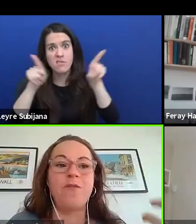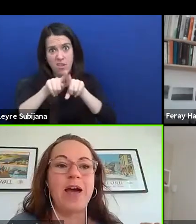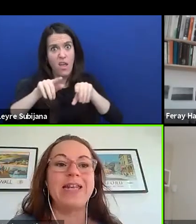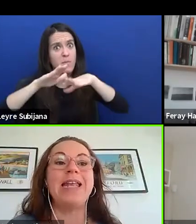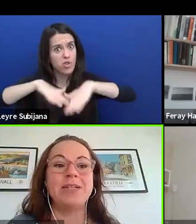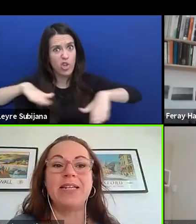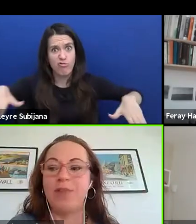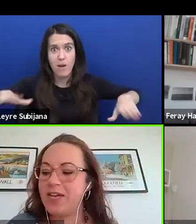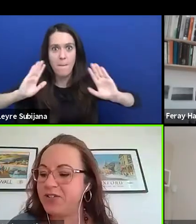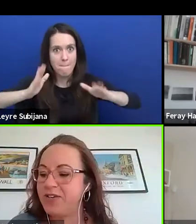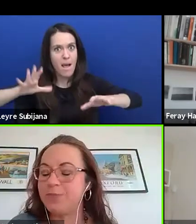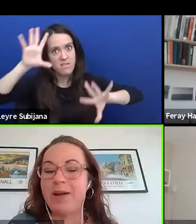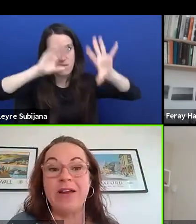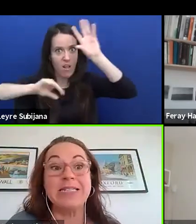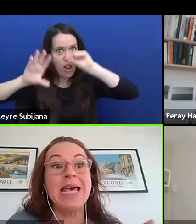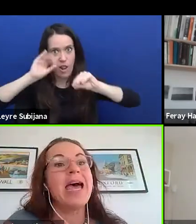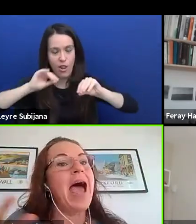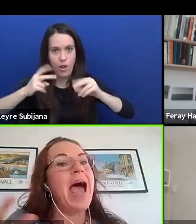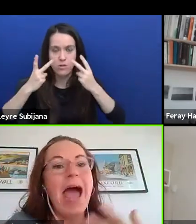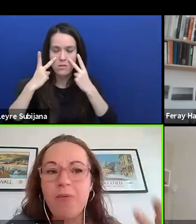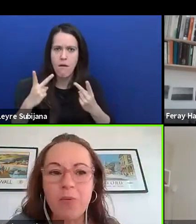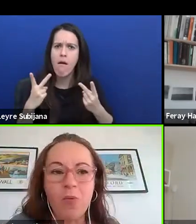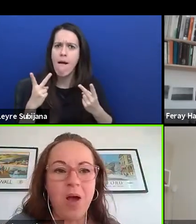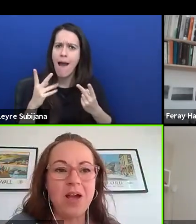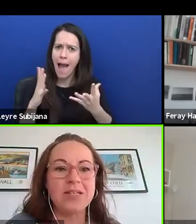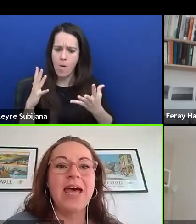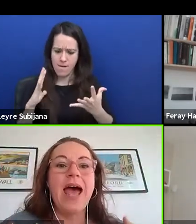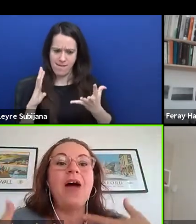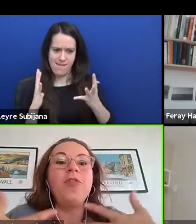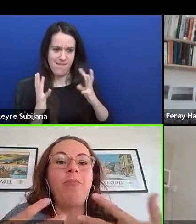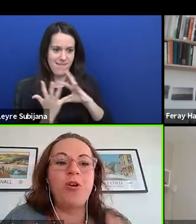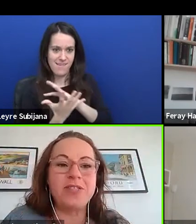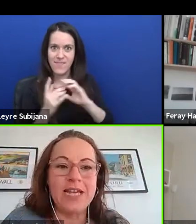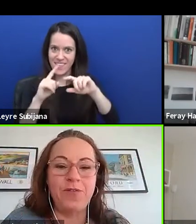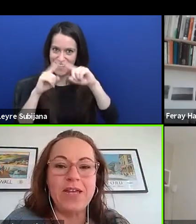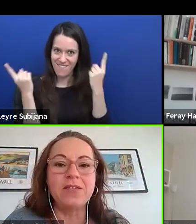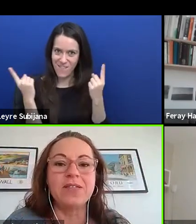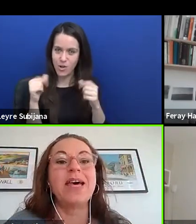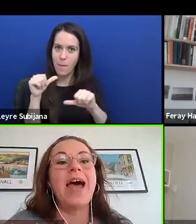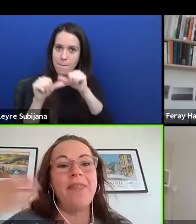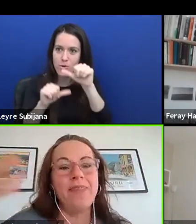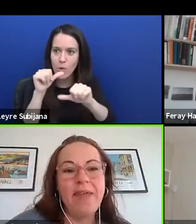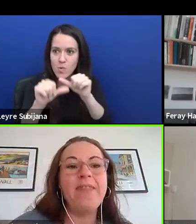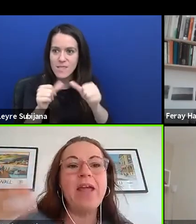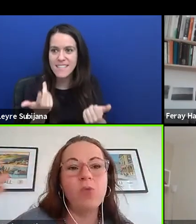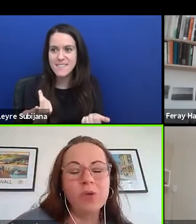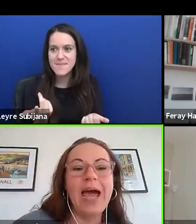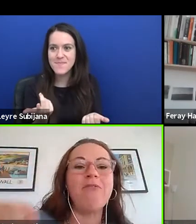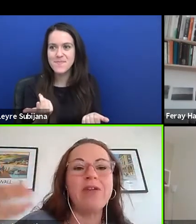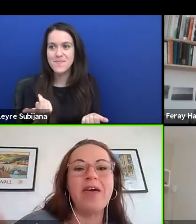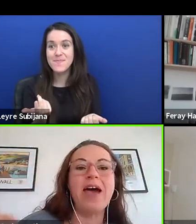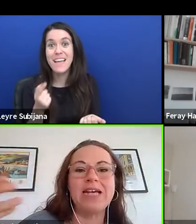who've had limited theatre experience, how it works, how the process feels, and then they will carry that